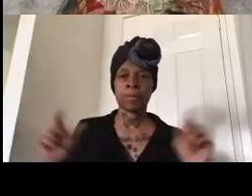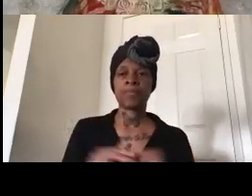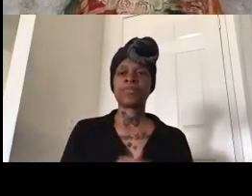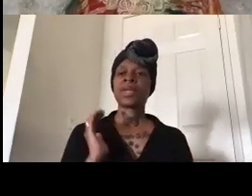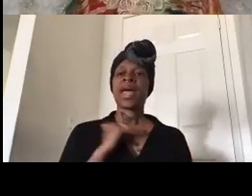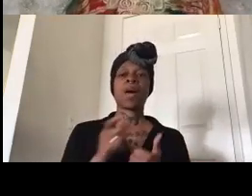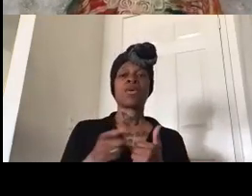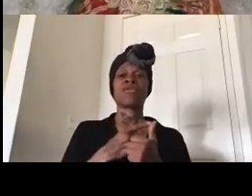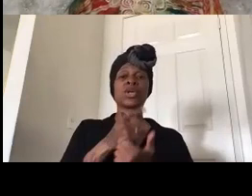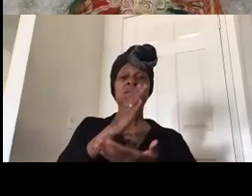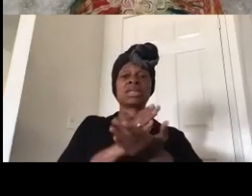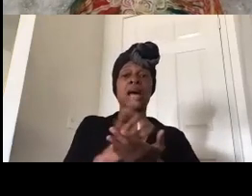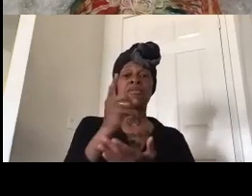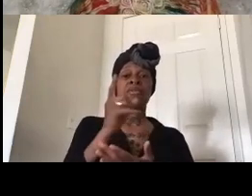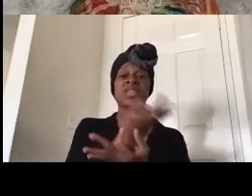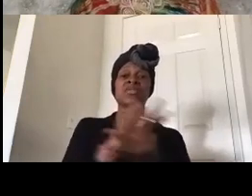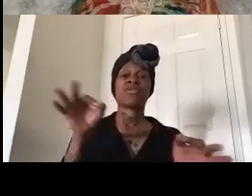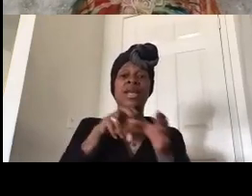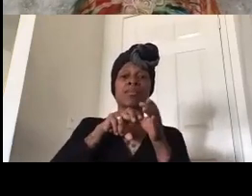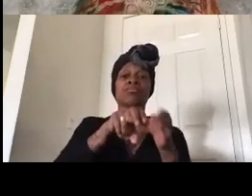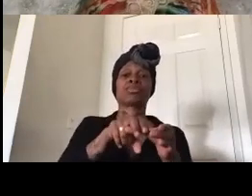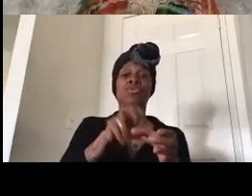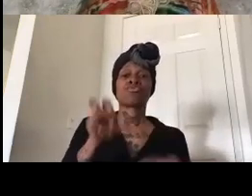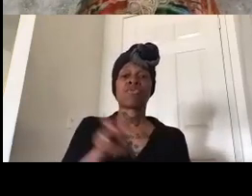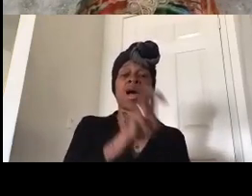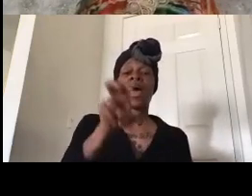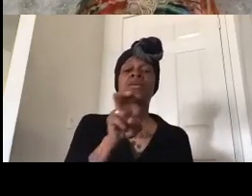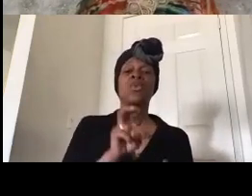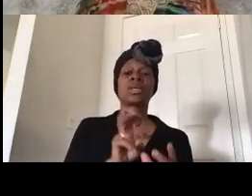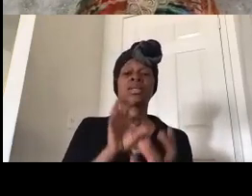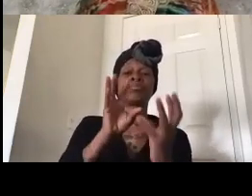denver and organizing with a mass march with blm denver